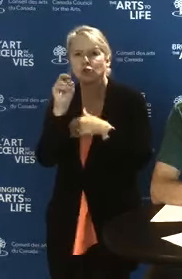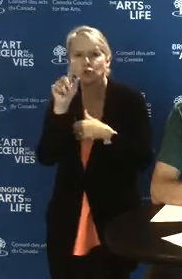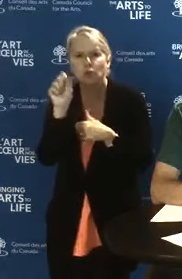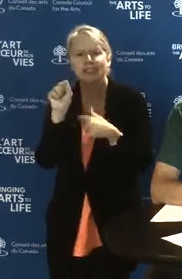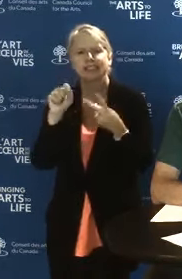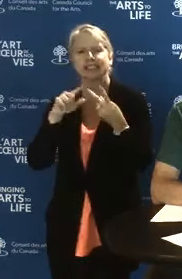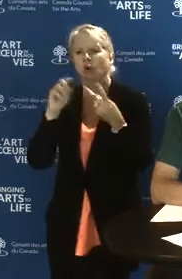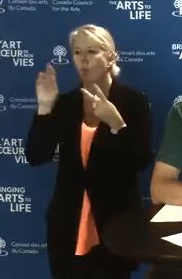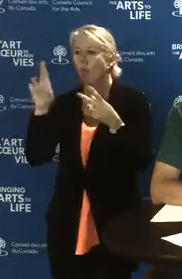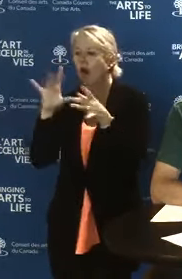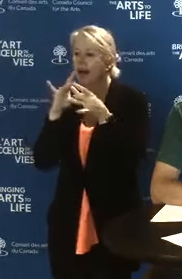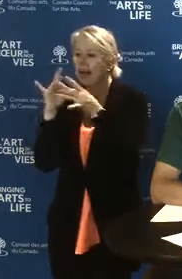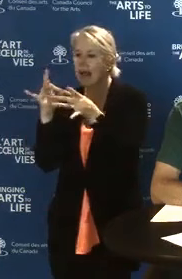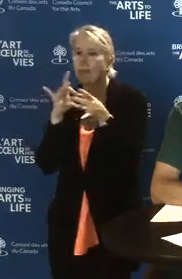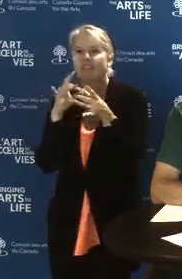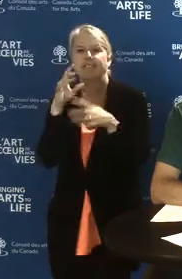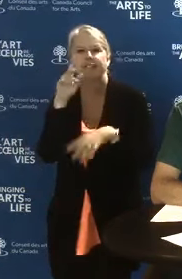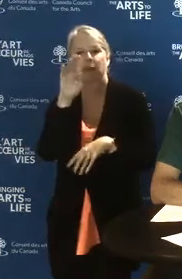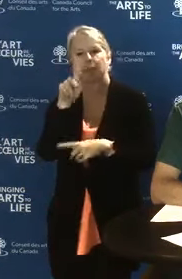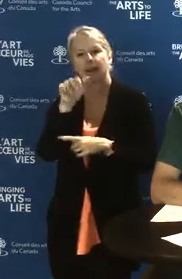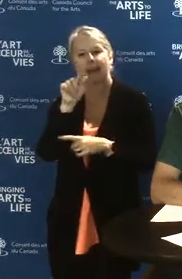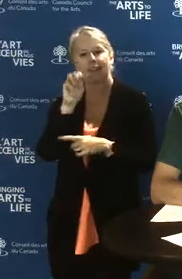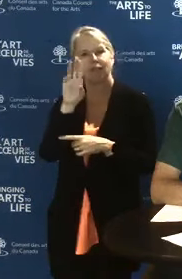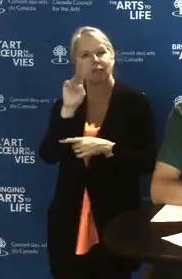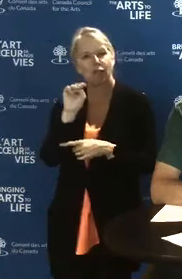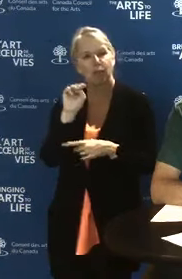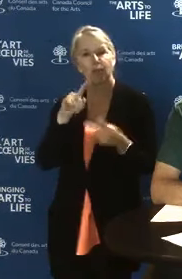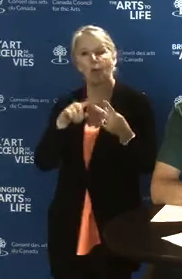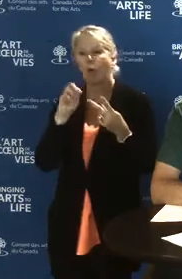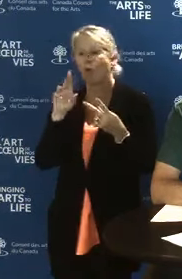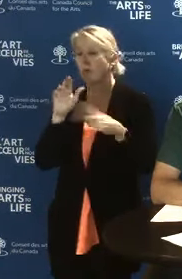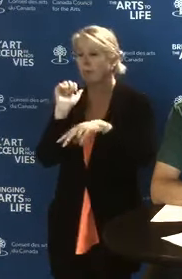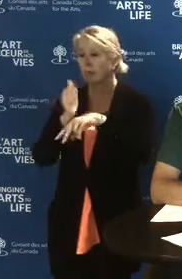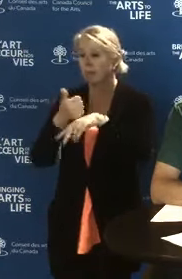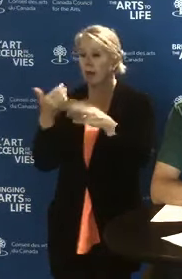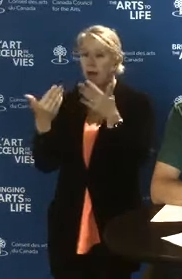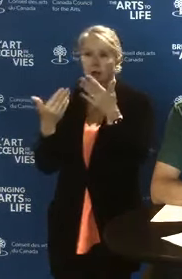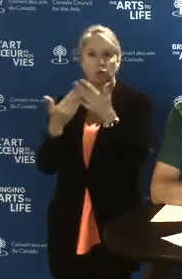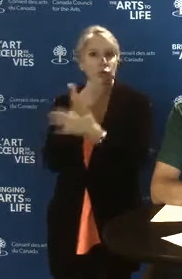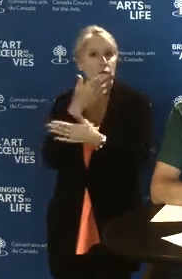It might also mean implementing new governance or management approaches,